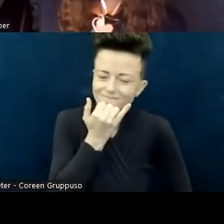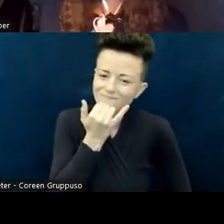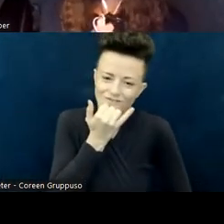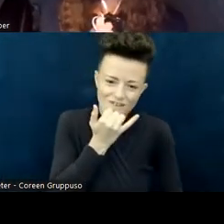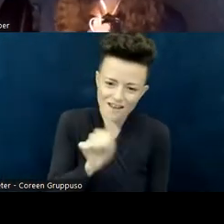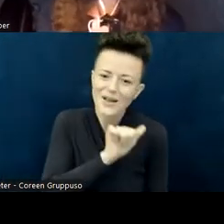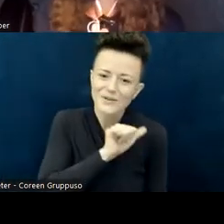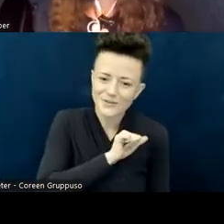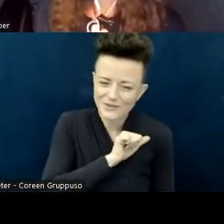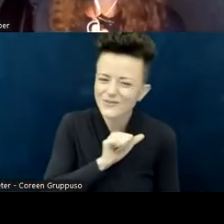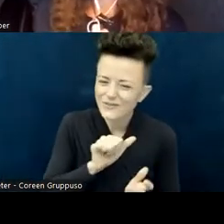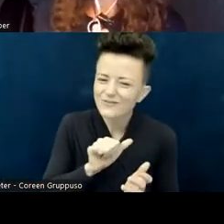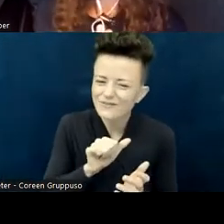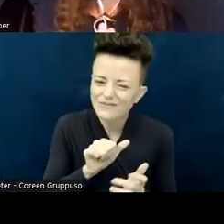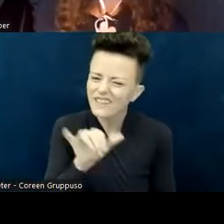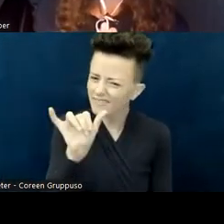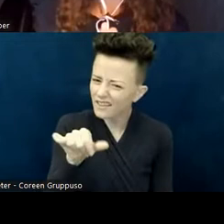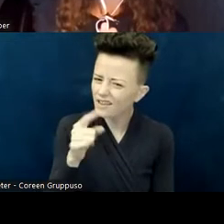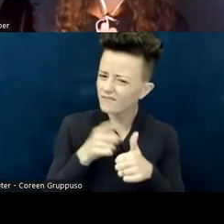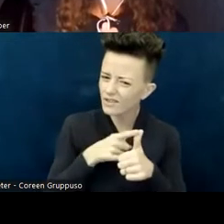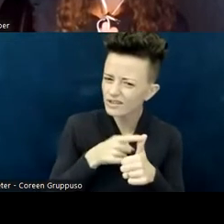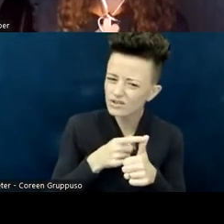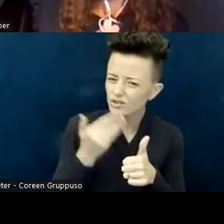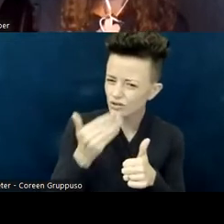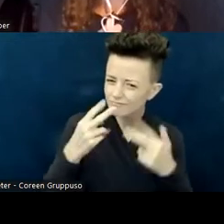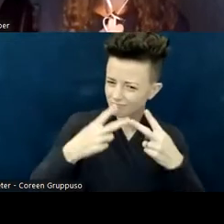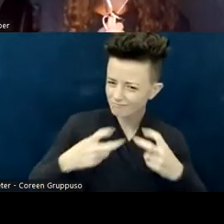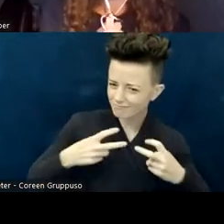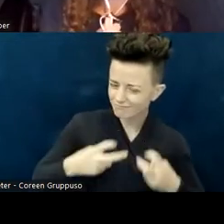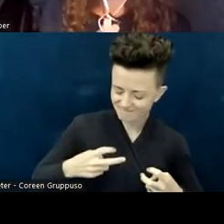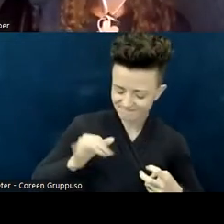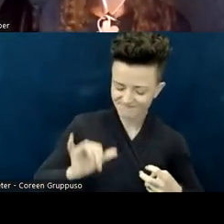Another way that you can begin to examine yourself